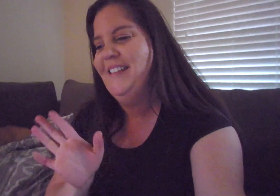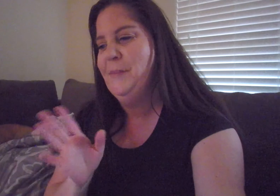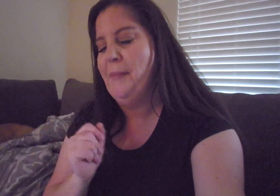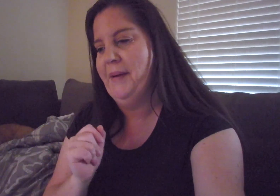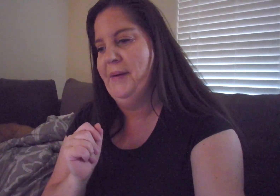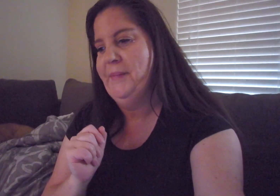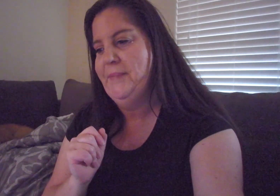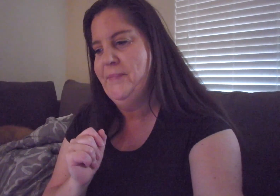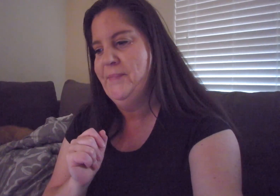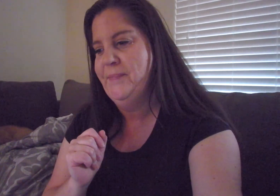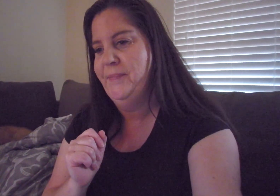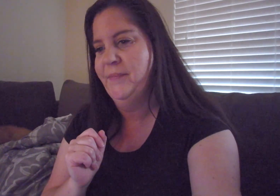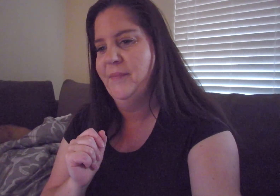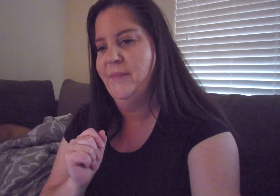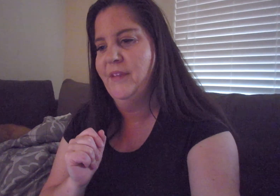But